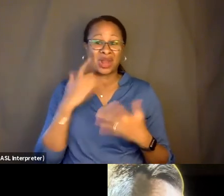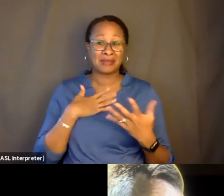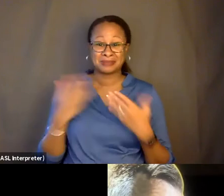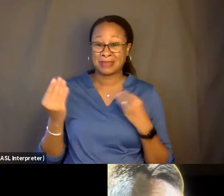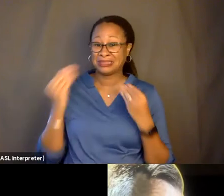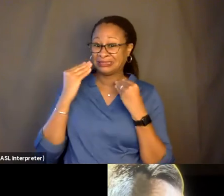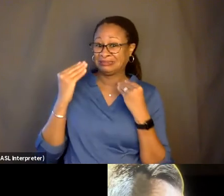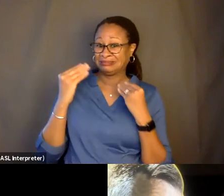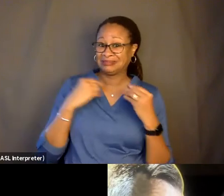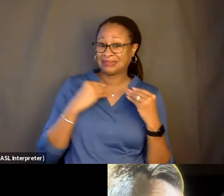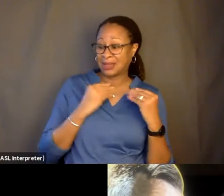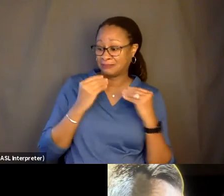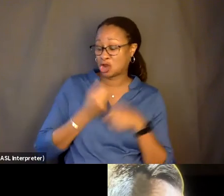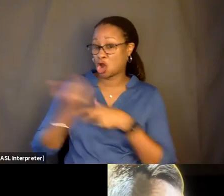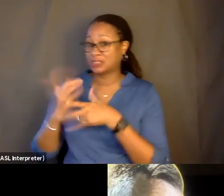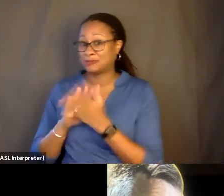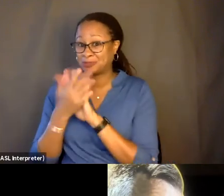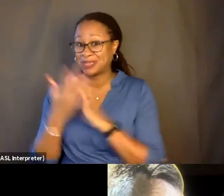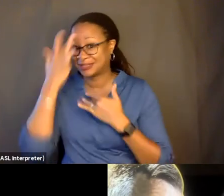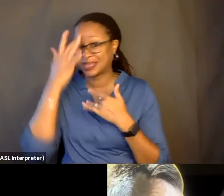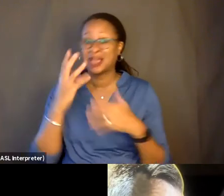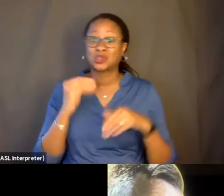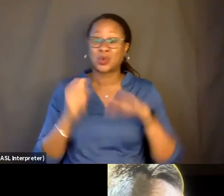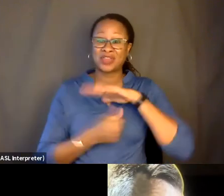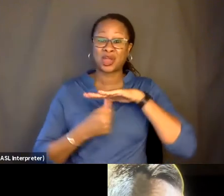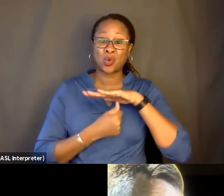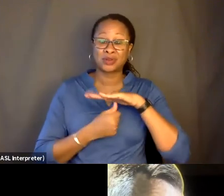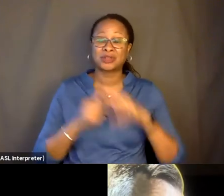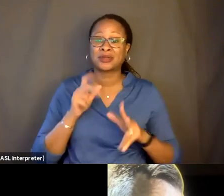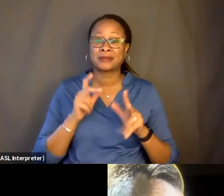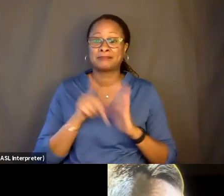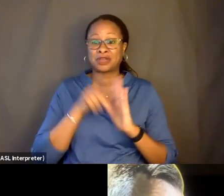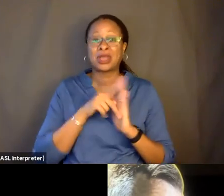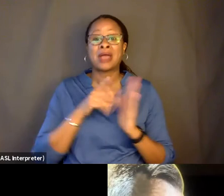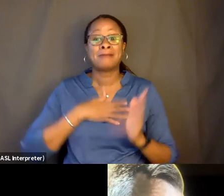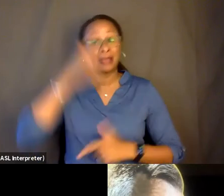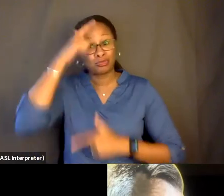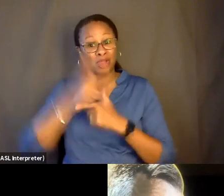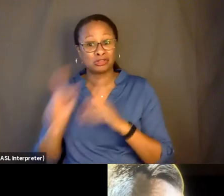And so, in that sort of quarantine period, my brother came and got my dad. And my dad stayed with my brother